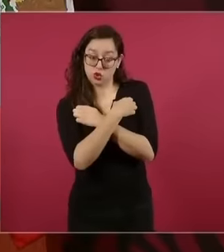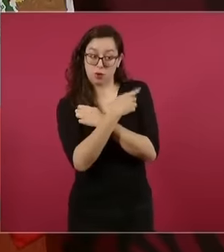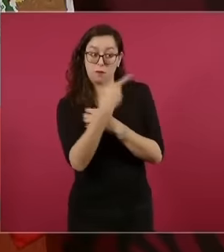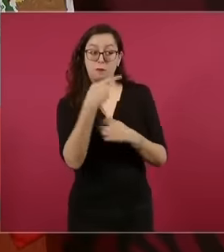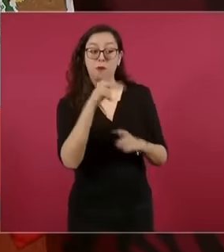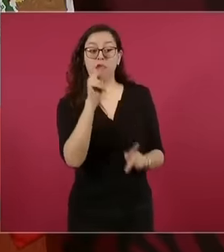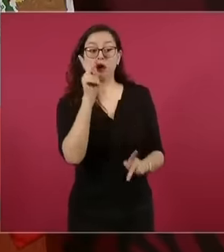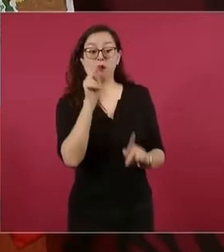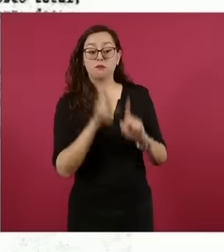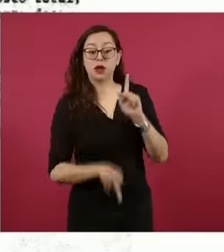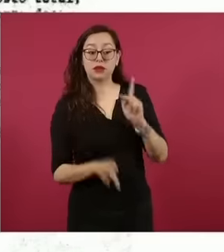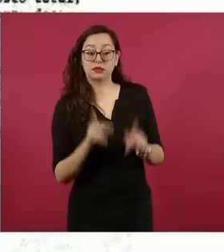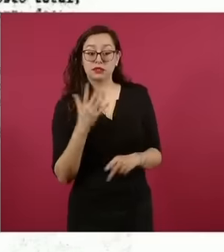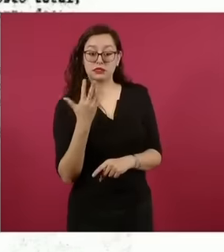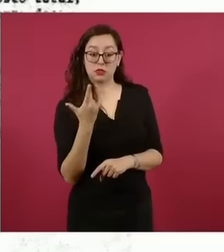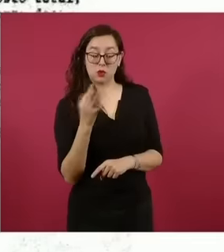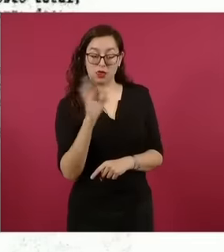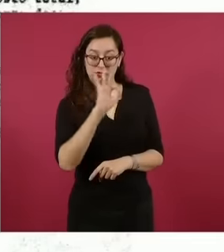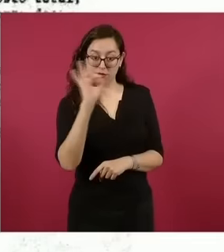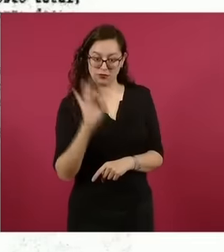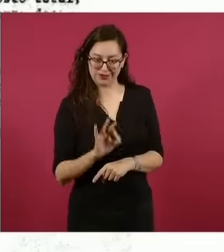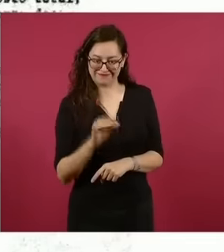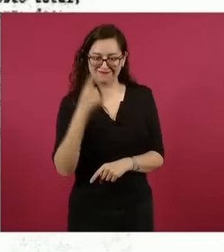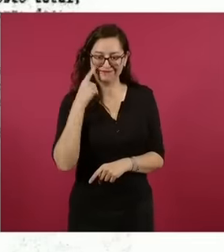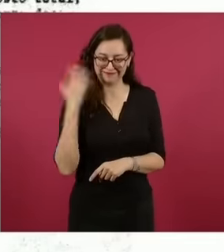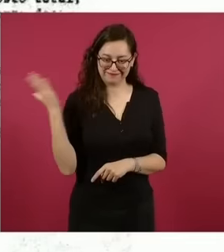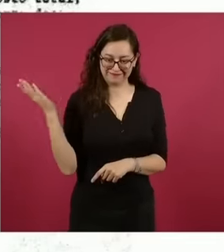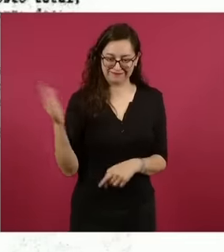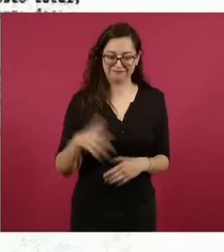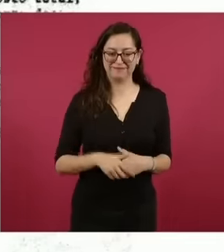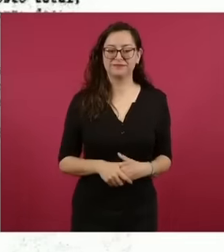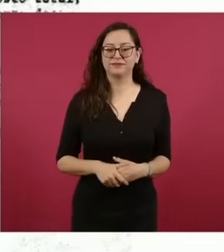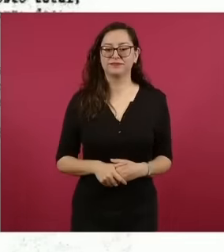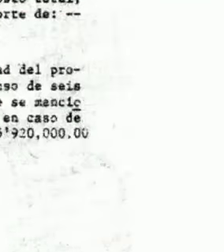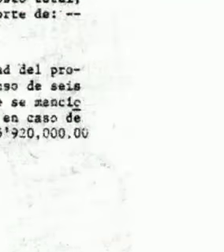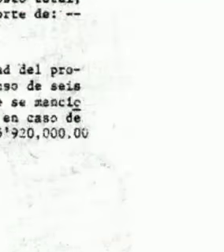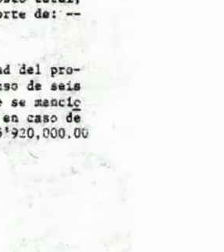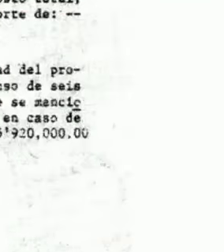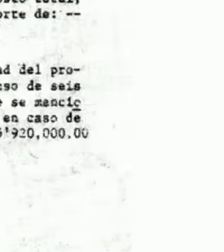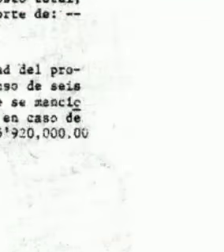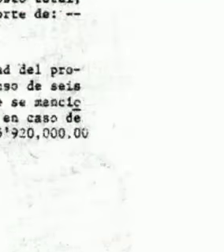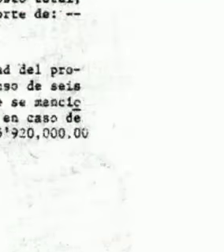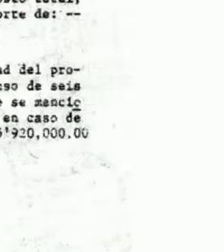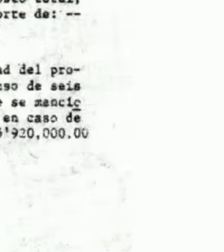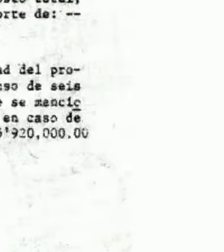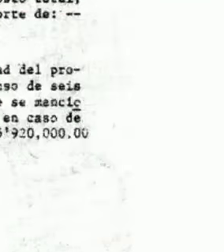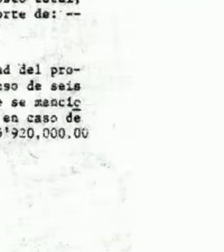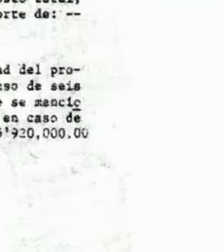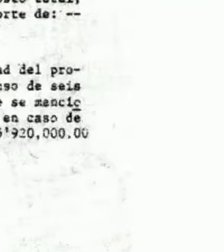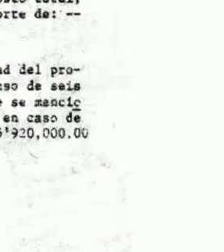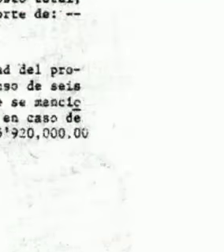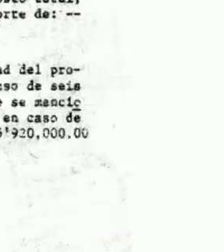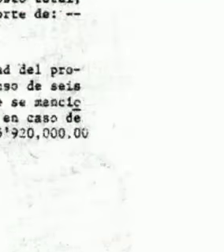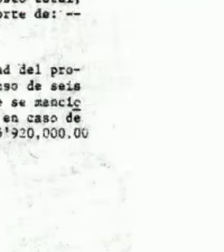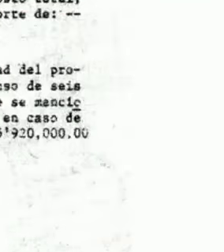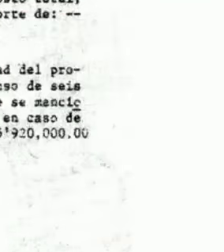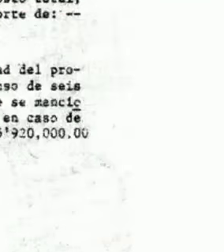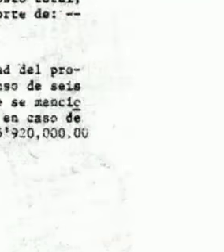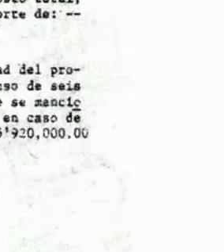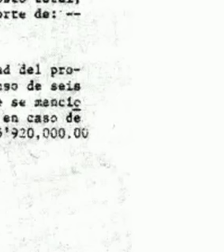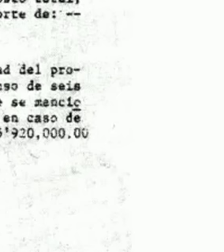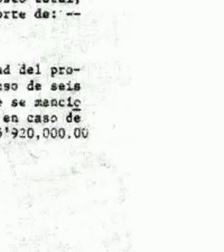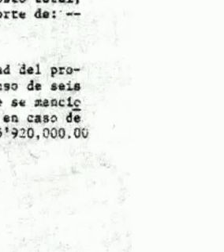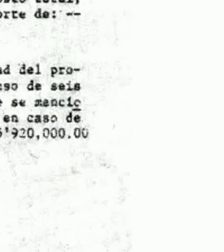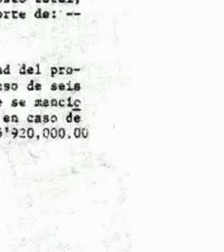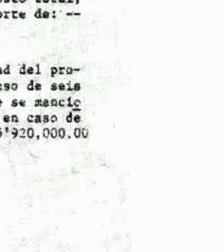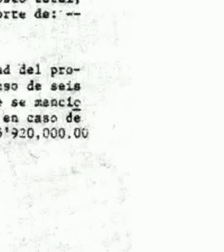total cost attached hereto we sent the complementary invoice for an amount of